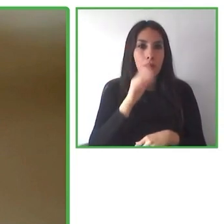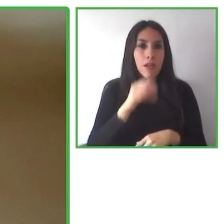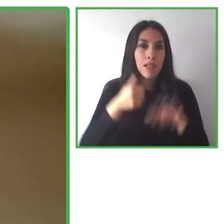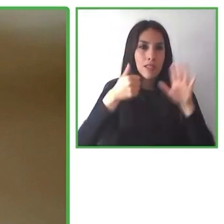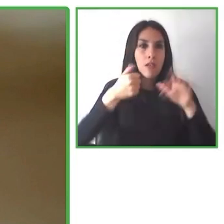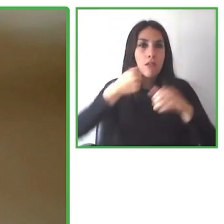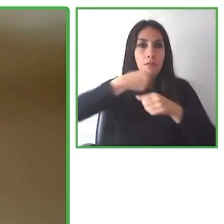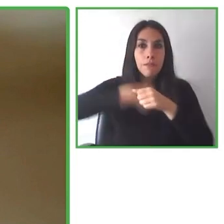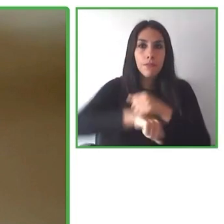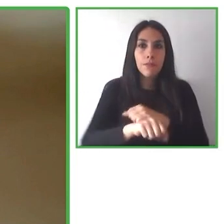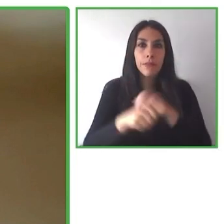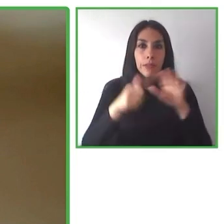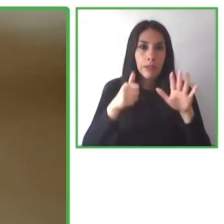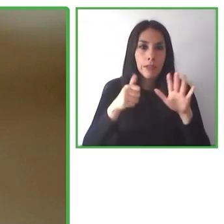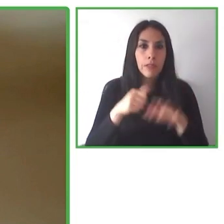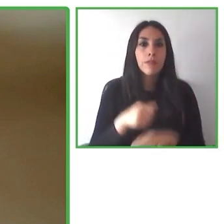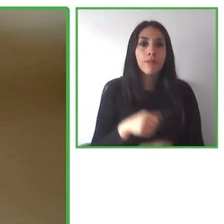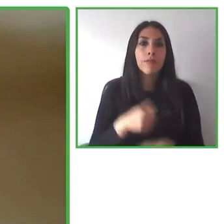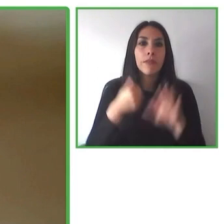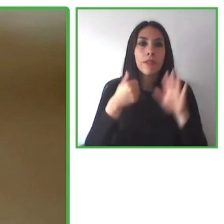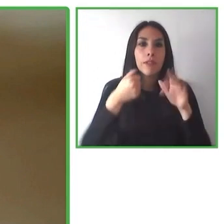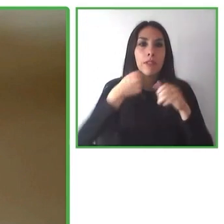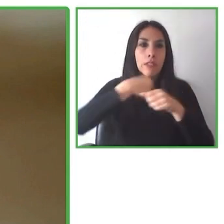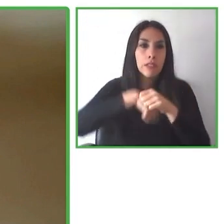One of her initiatives.